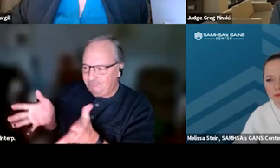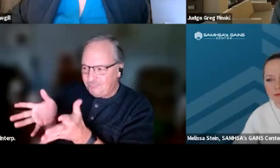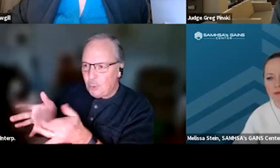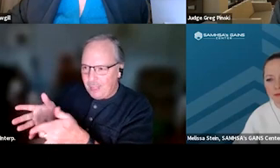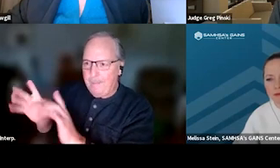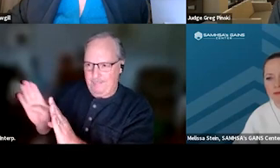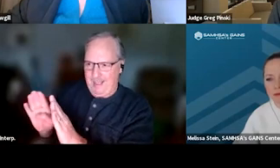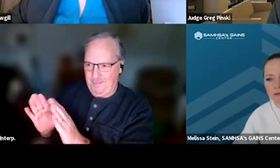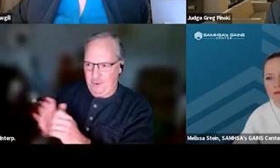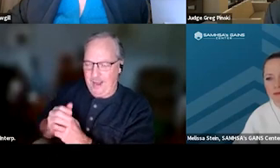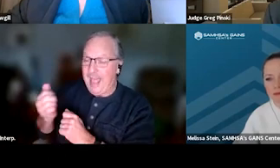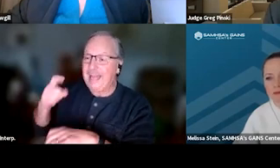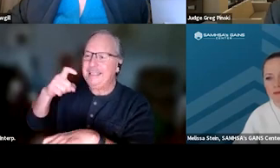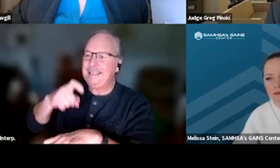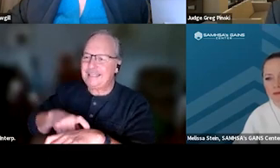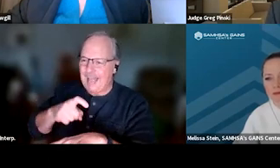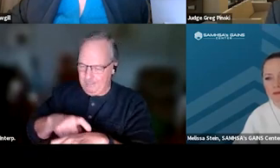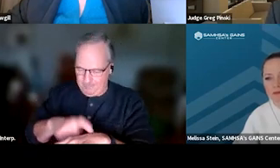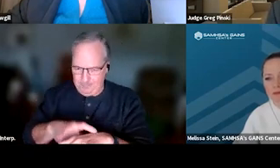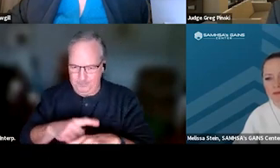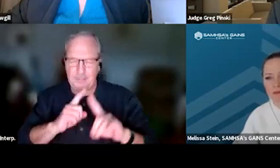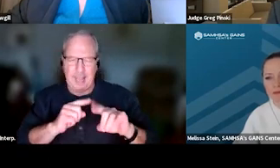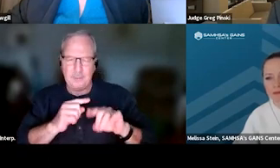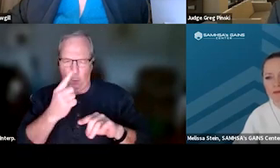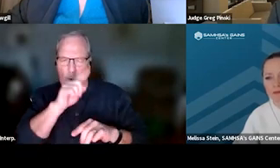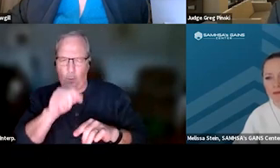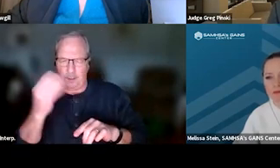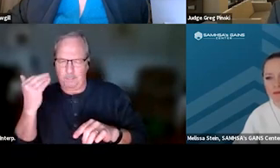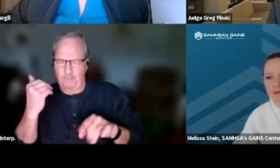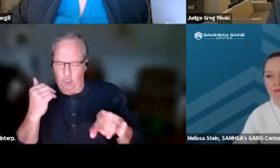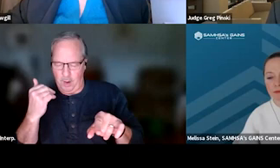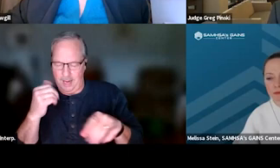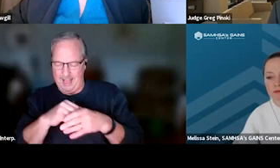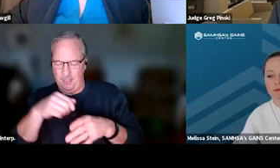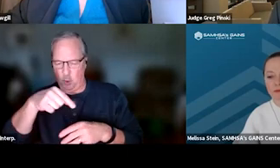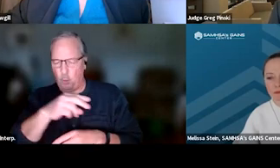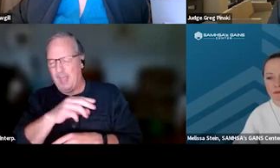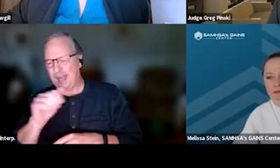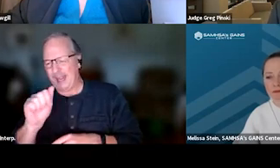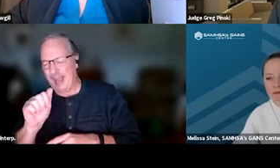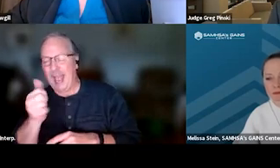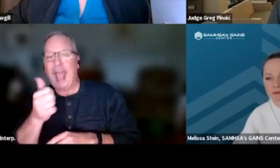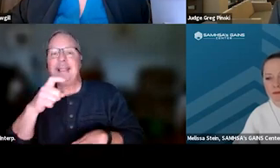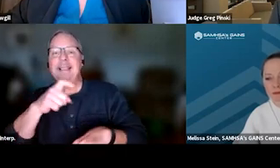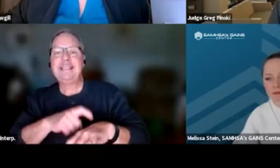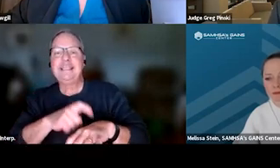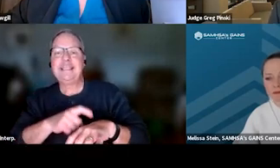Anytime, as alluded to answering one question in the Q&A, anytime you can structure incentives